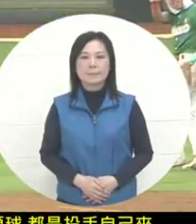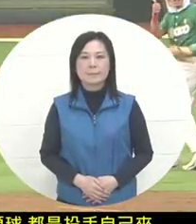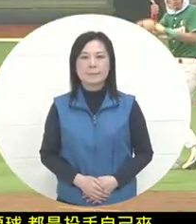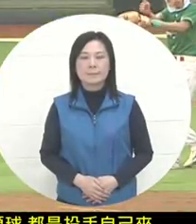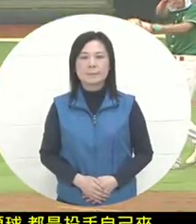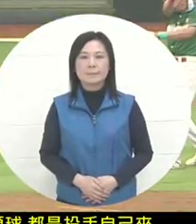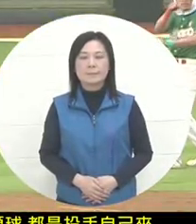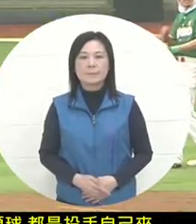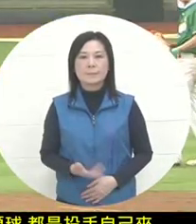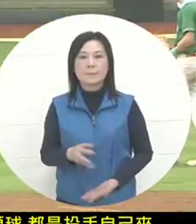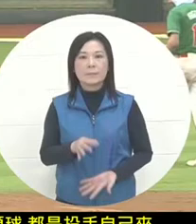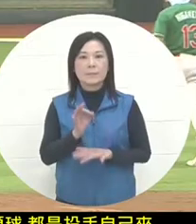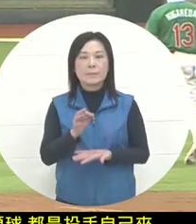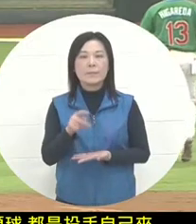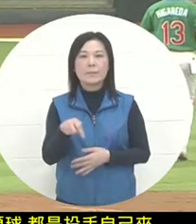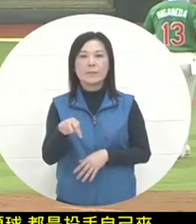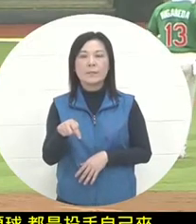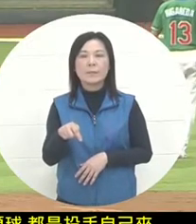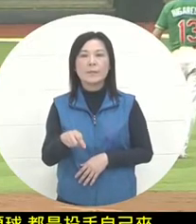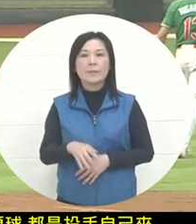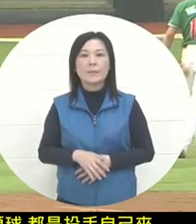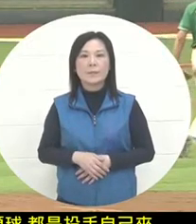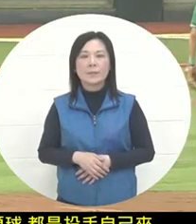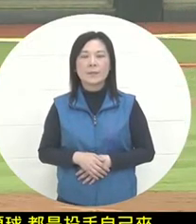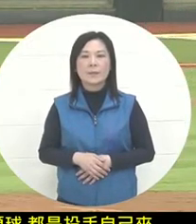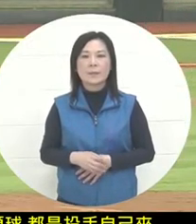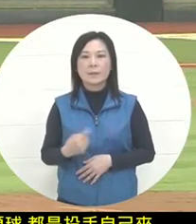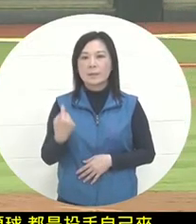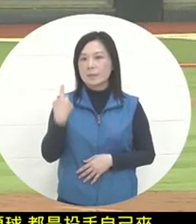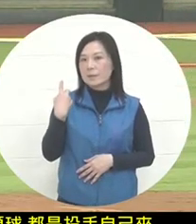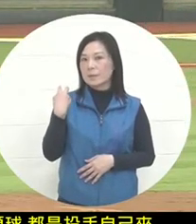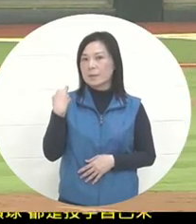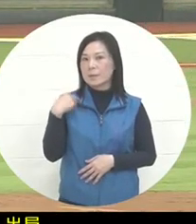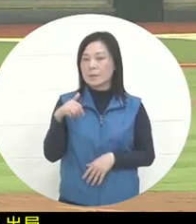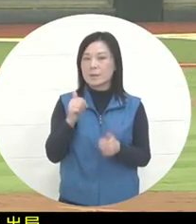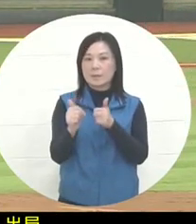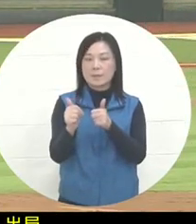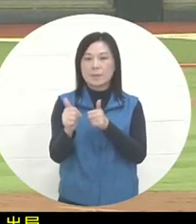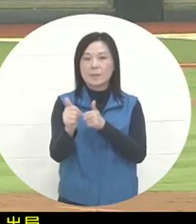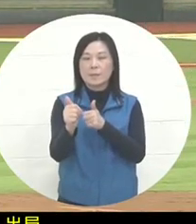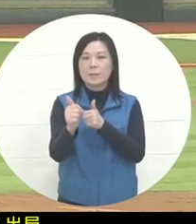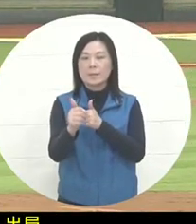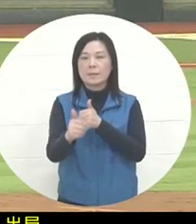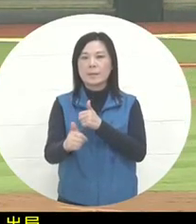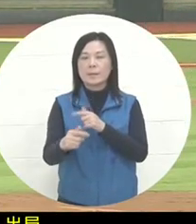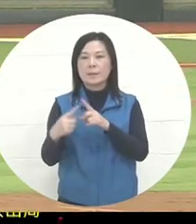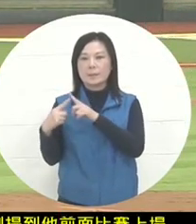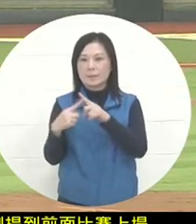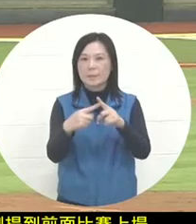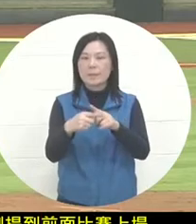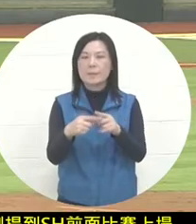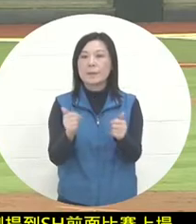were out. I just mentioned that Xue Pei came on in the previous game. Actually, that day he Oh,